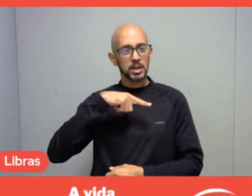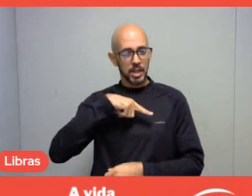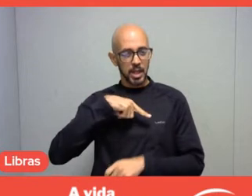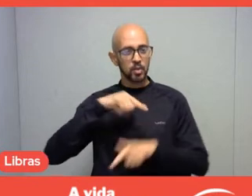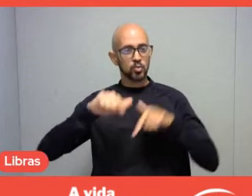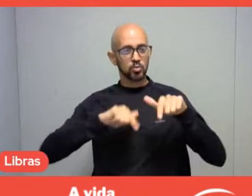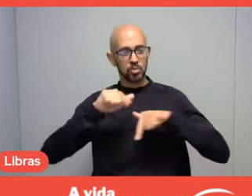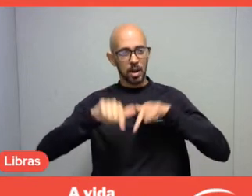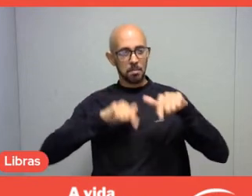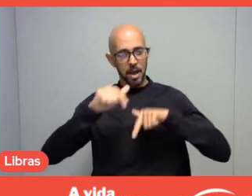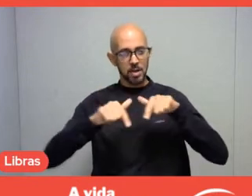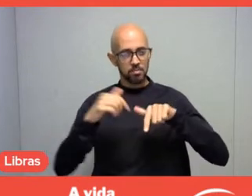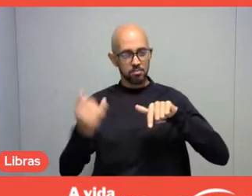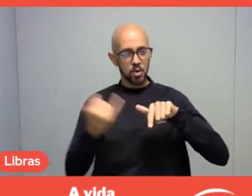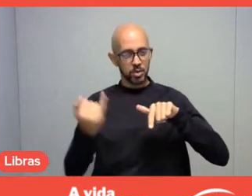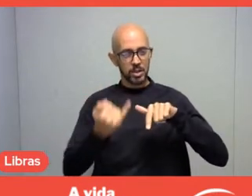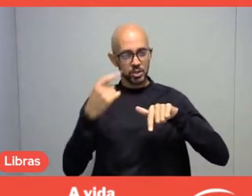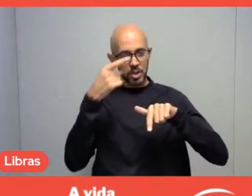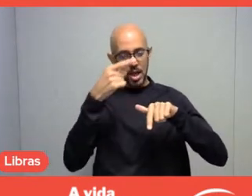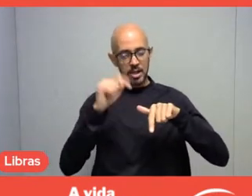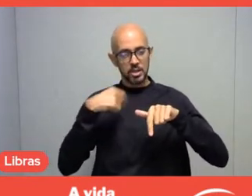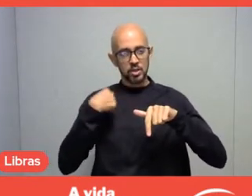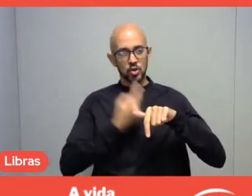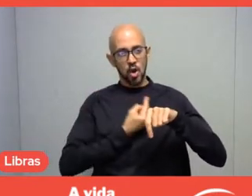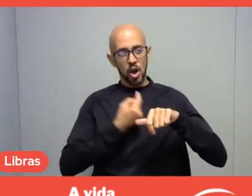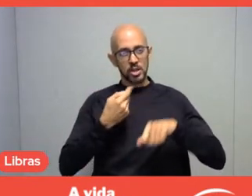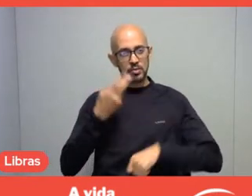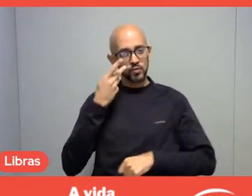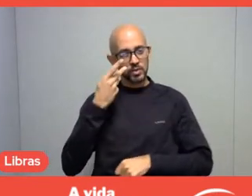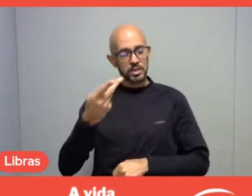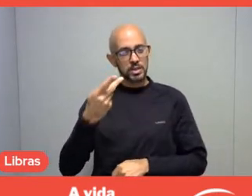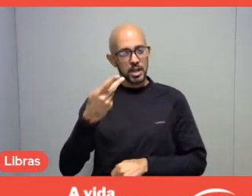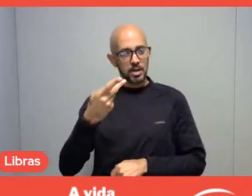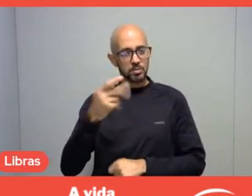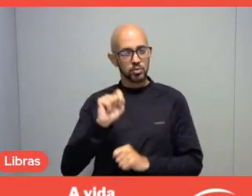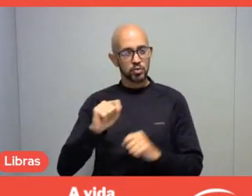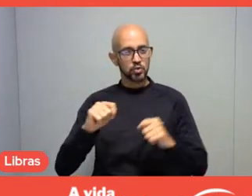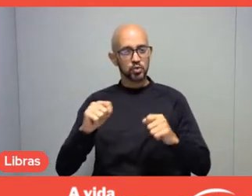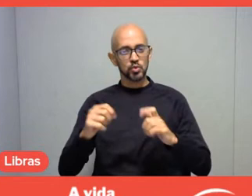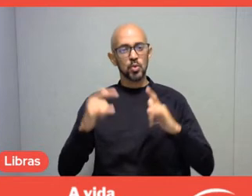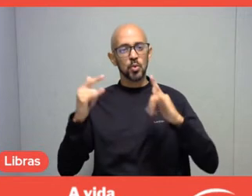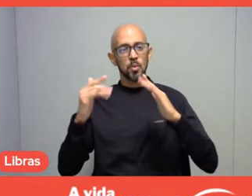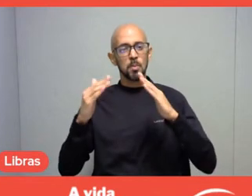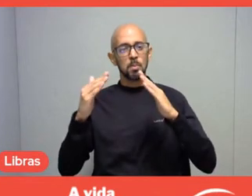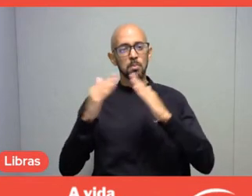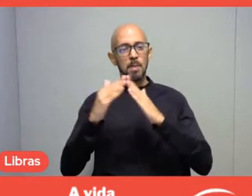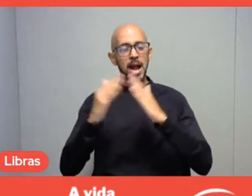And we visited the pavillion in the East Zone, which is a place that, among other things,